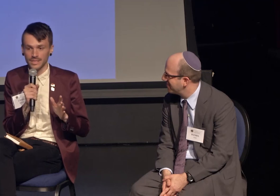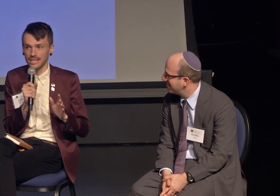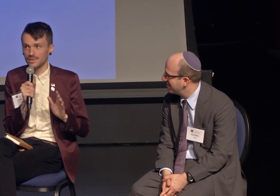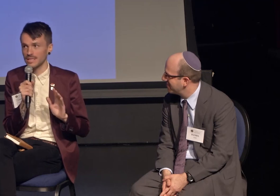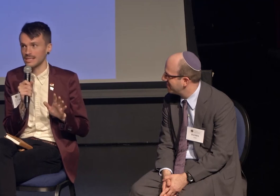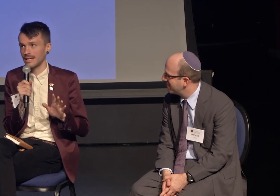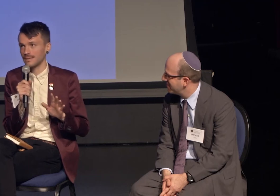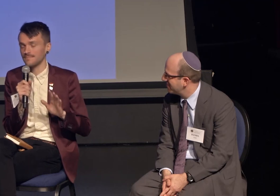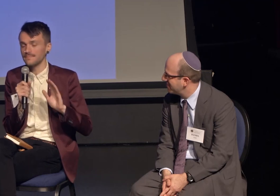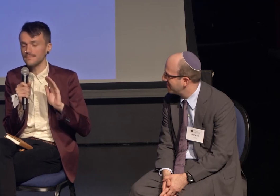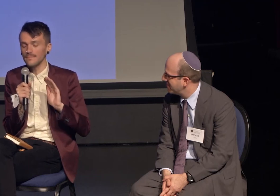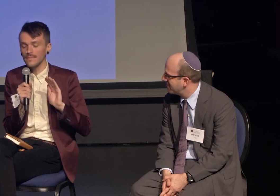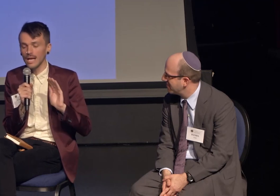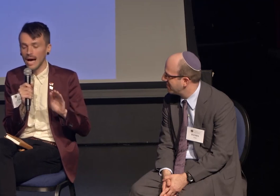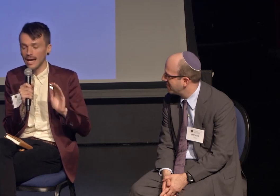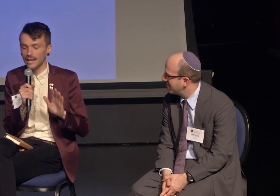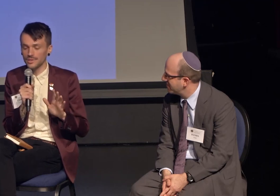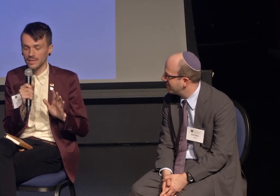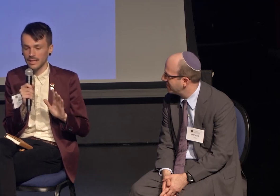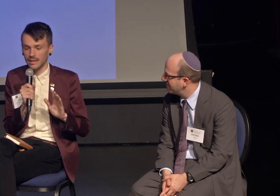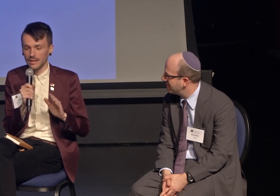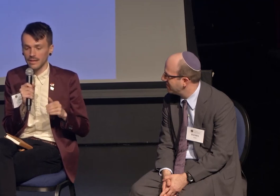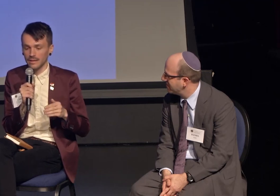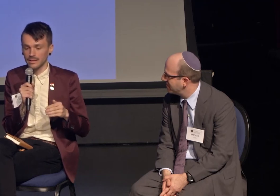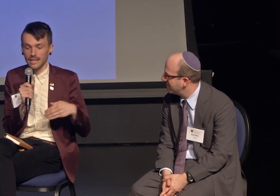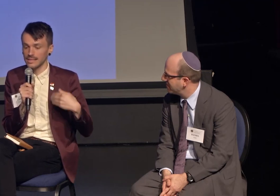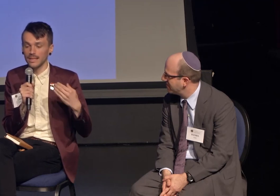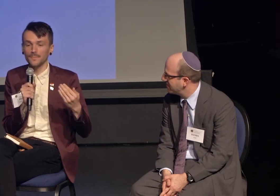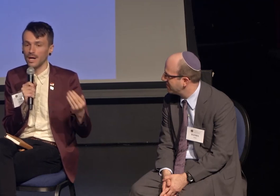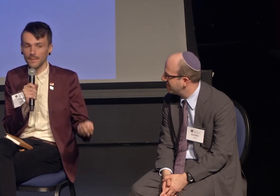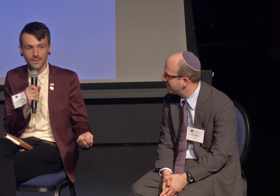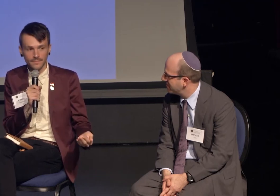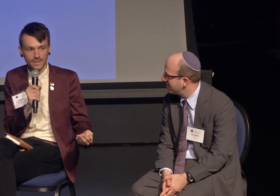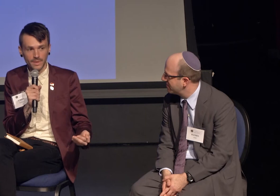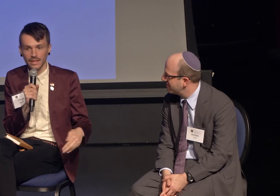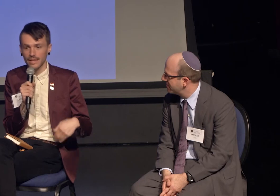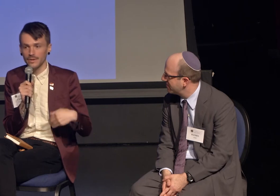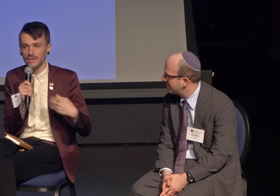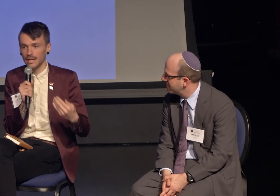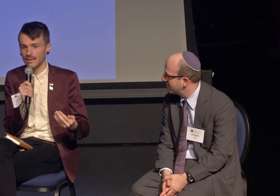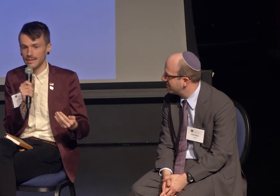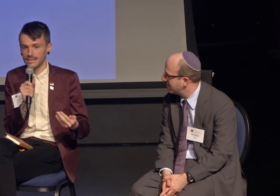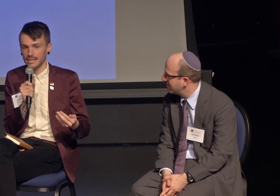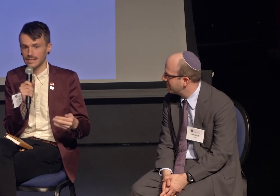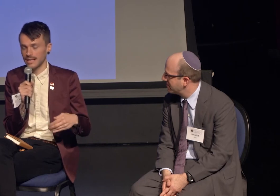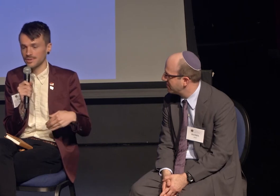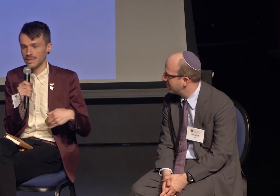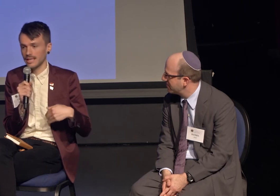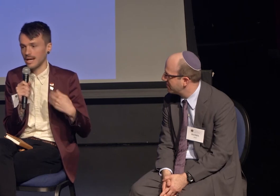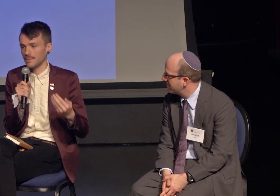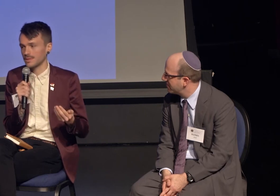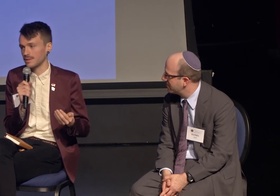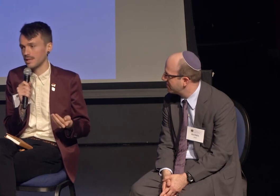She said "I actually -- it's not a problem to me that you're an atheist, it's actually an opportunity